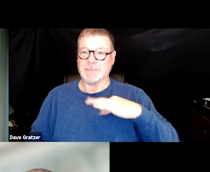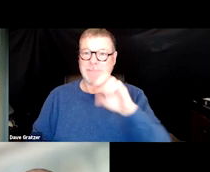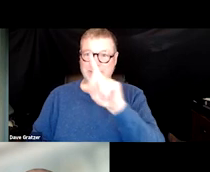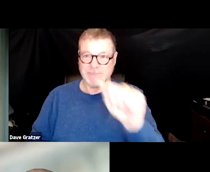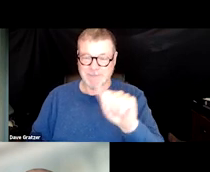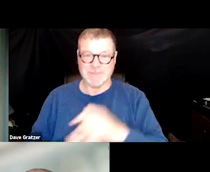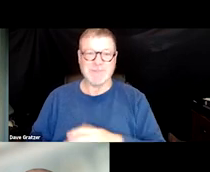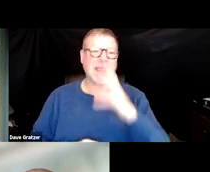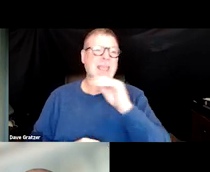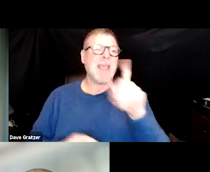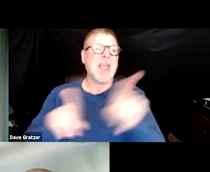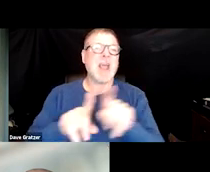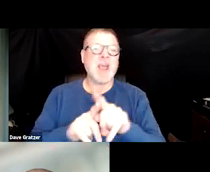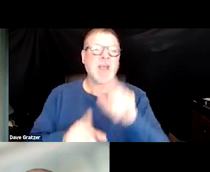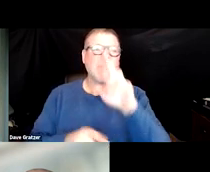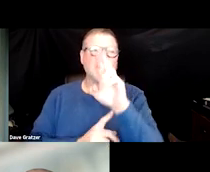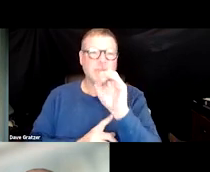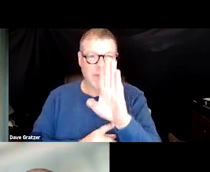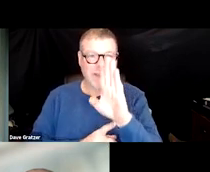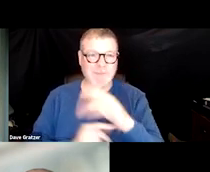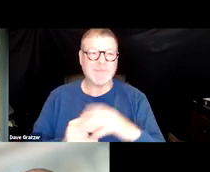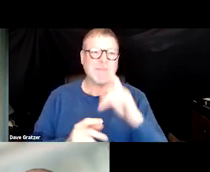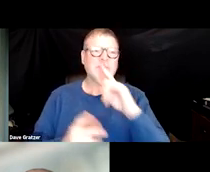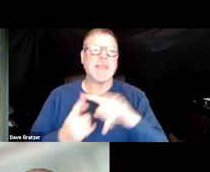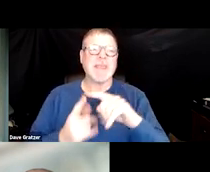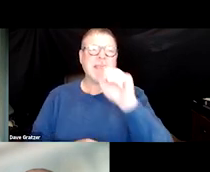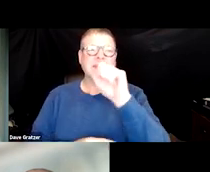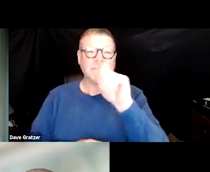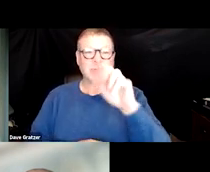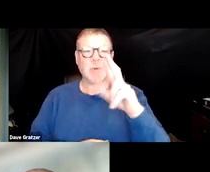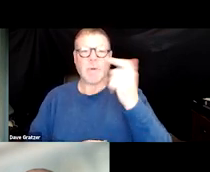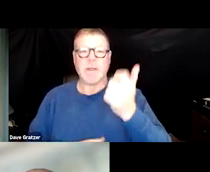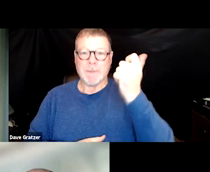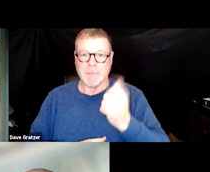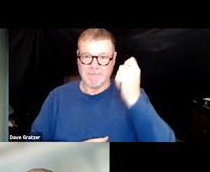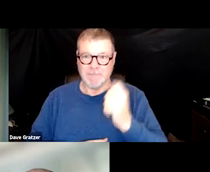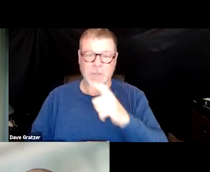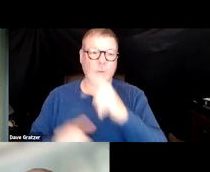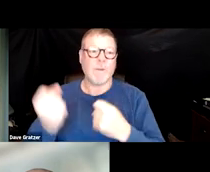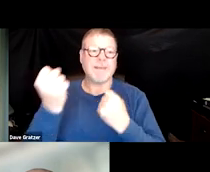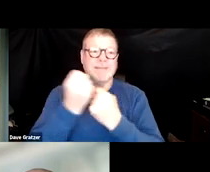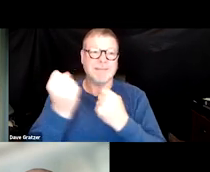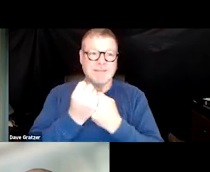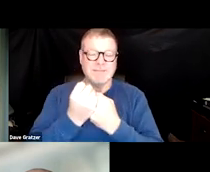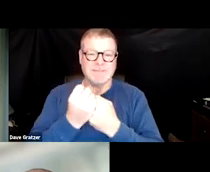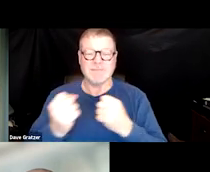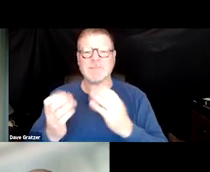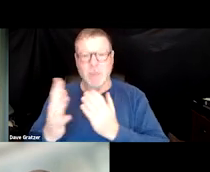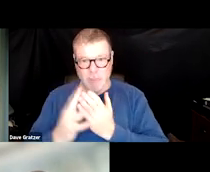along with Rob who is a SOAR beneficiary who was assisted through the SOAR model.